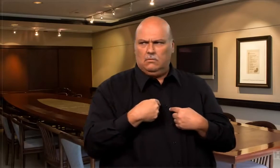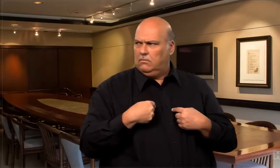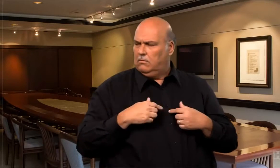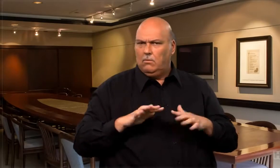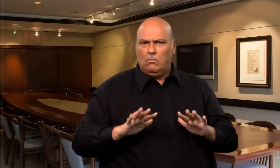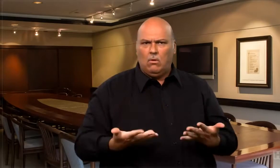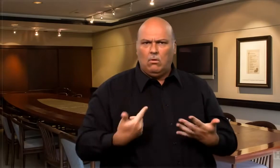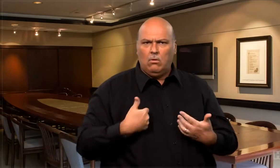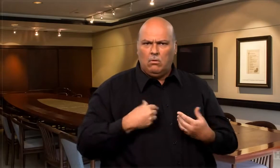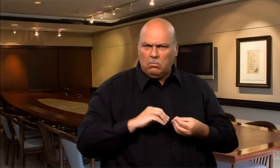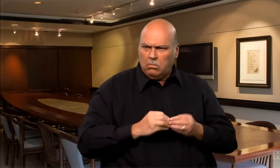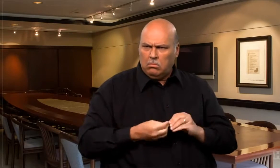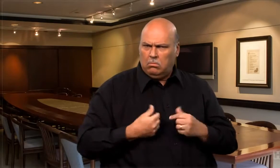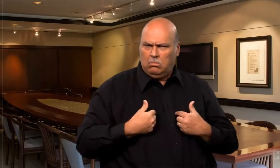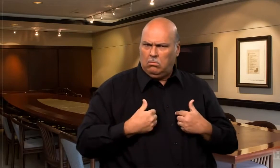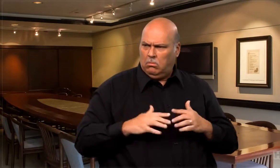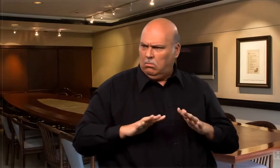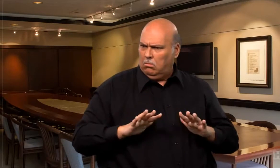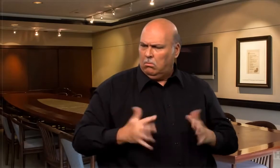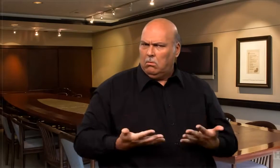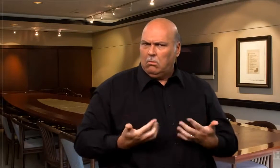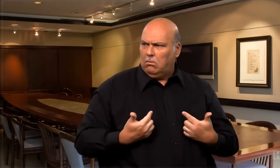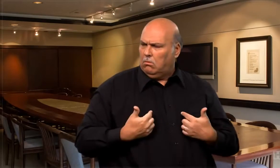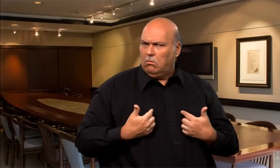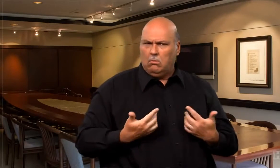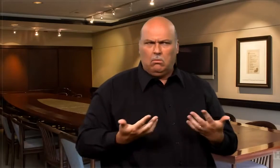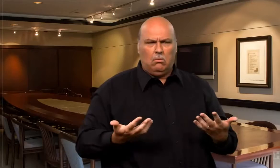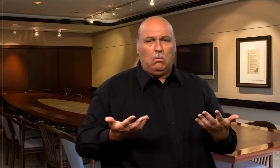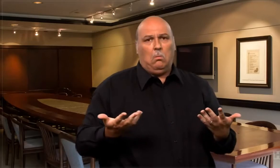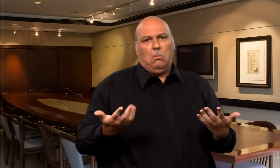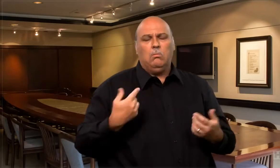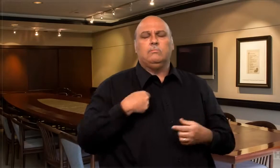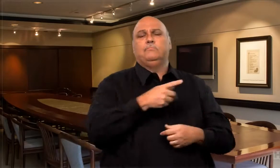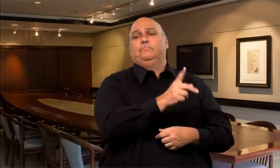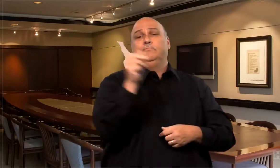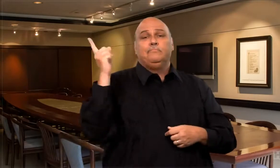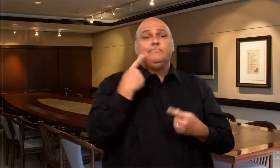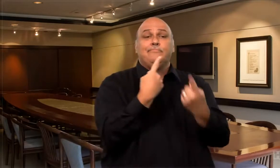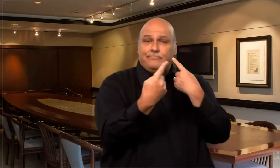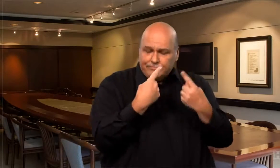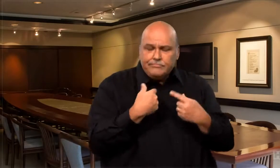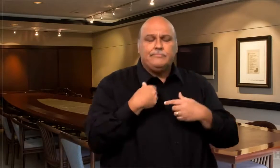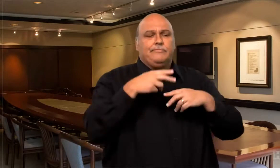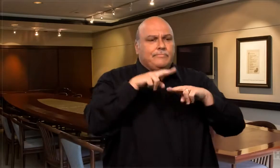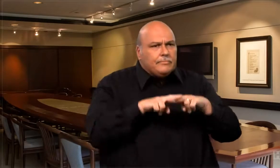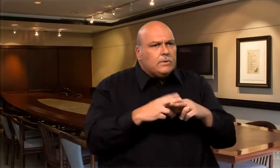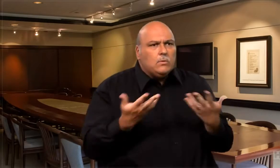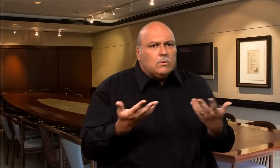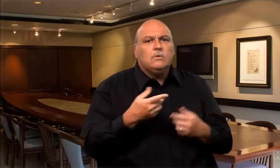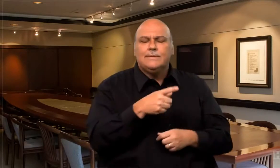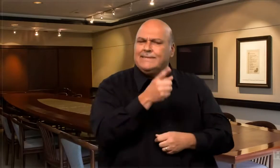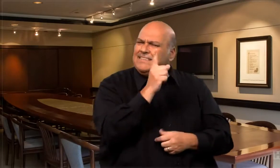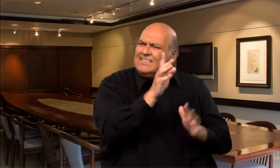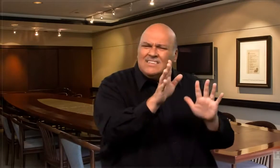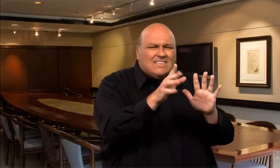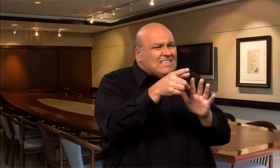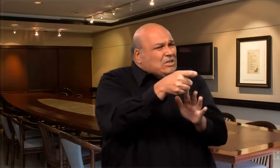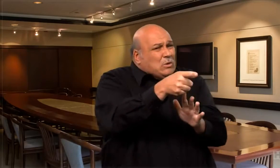“Am I in trouble?” When we all were in Sue’s office, she told me that it was neither appropriate nor polite to announce to everybody that I was late in coming to